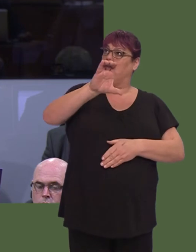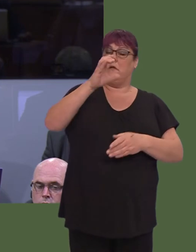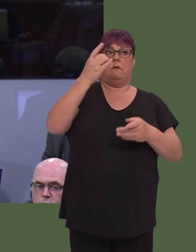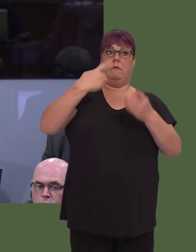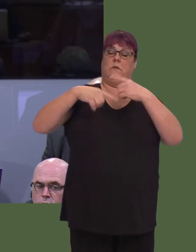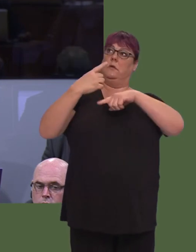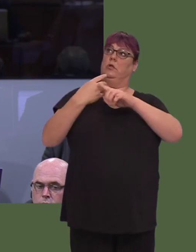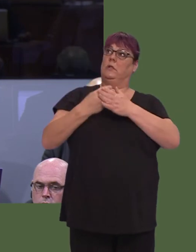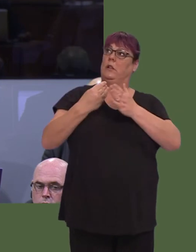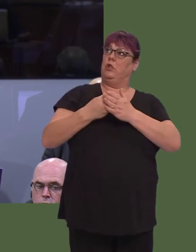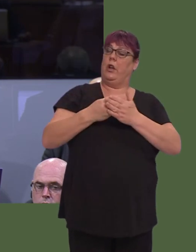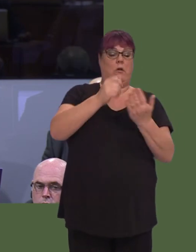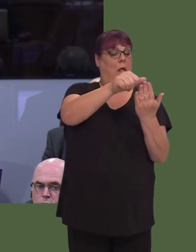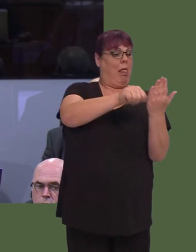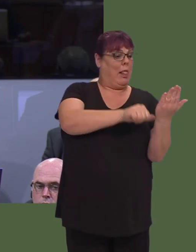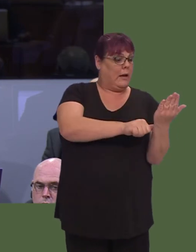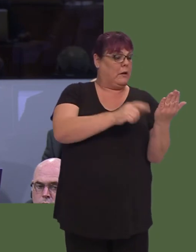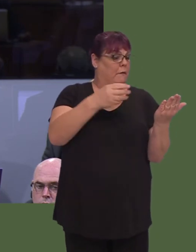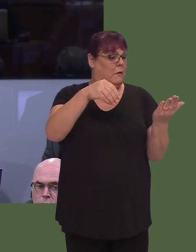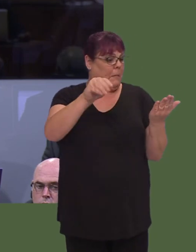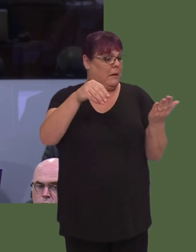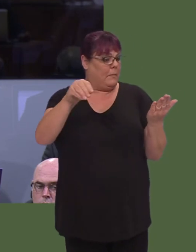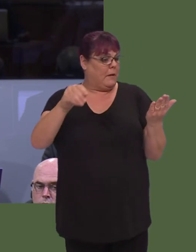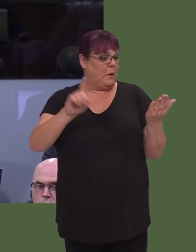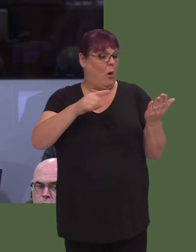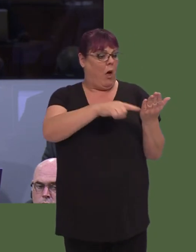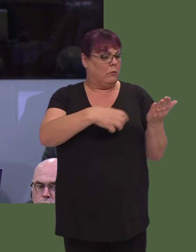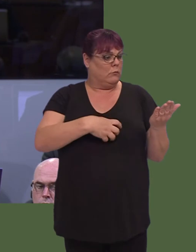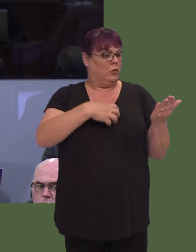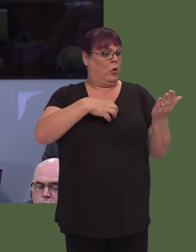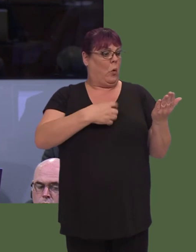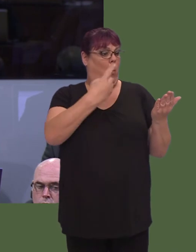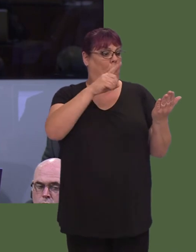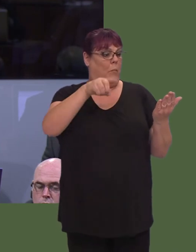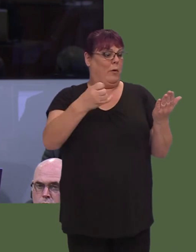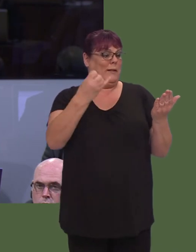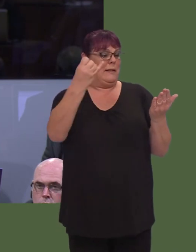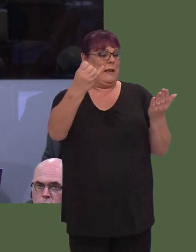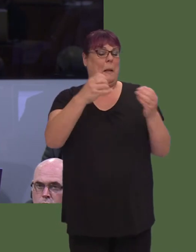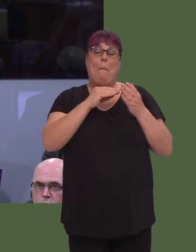I was, however, very shocked to see that nearly £1.6 million was spent on these credit cards